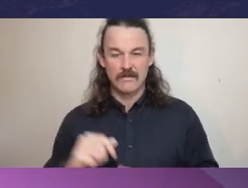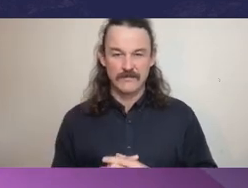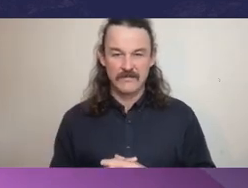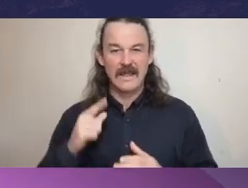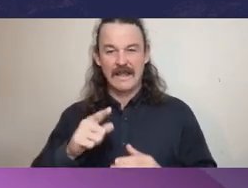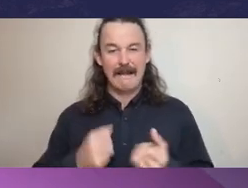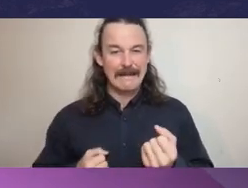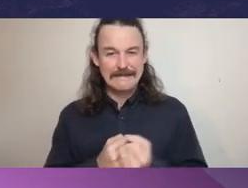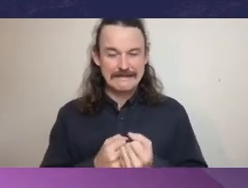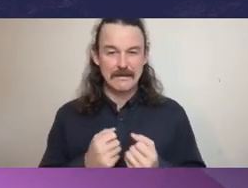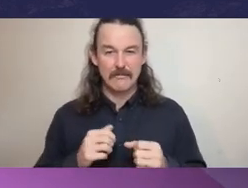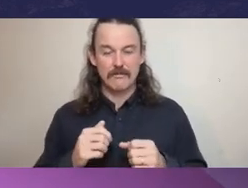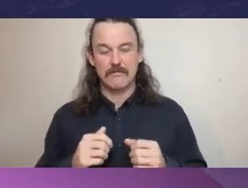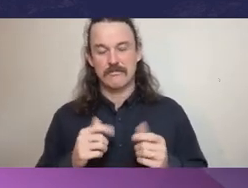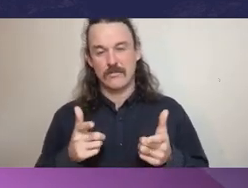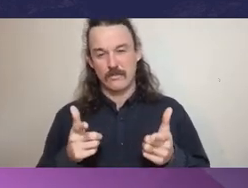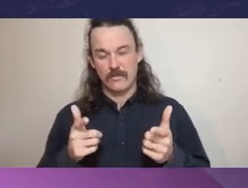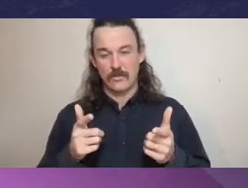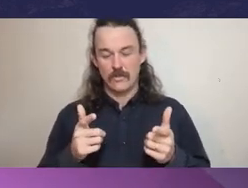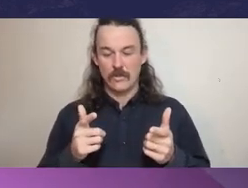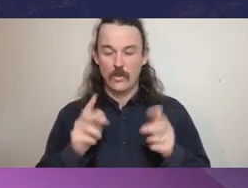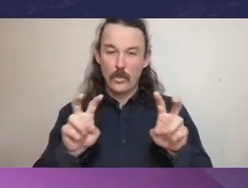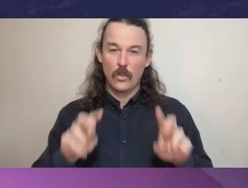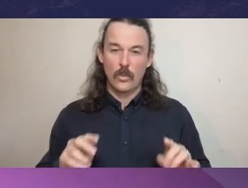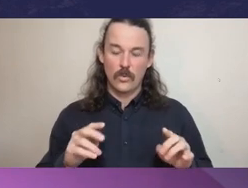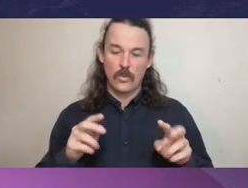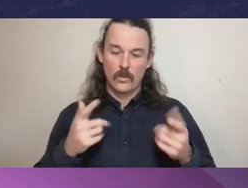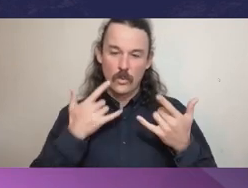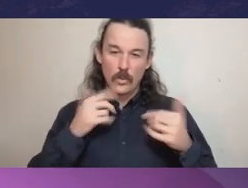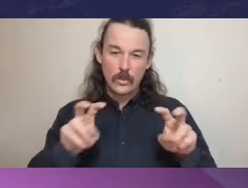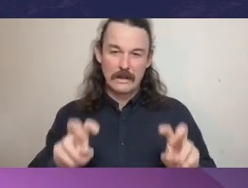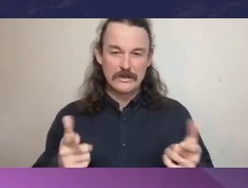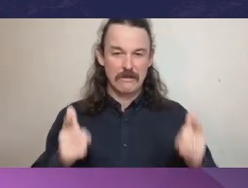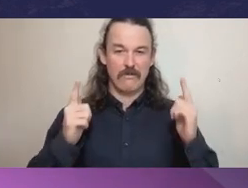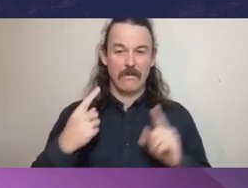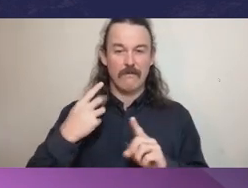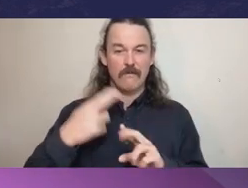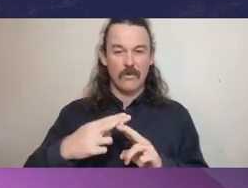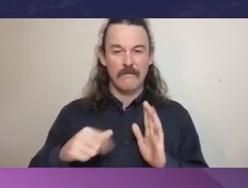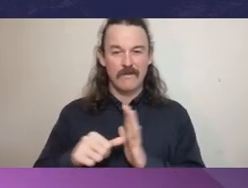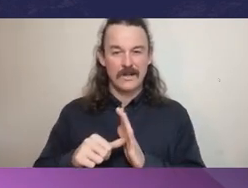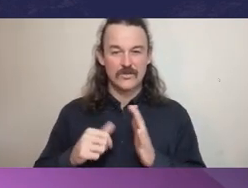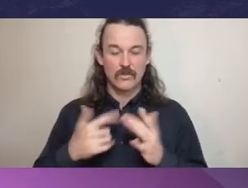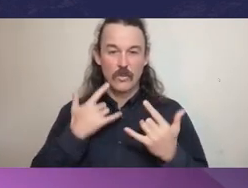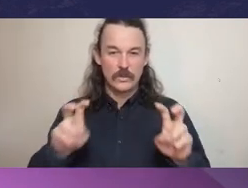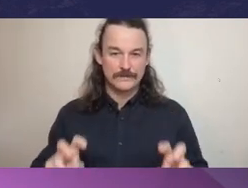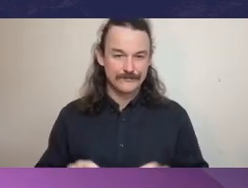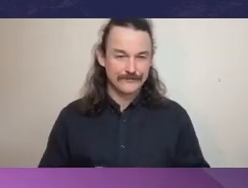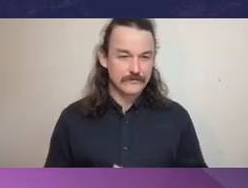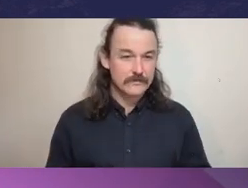and the Assistant Auditor General of Financial audit. In 2011 he was appointed as the Auditor General Queensland